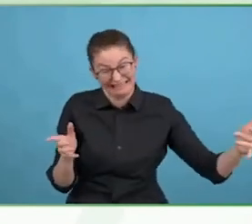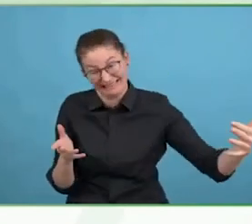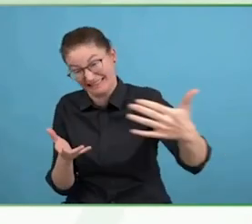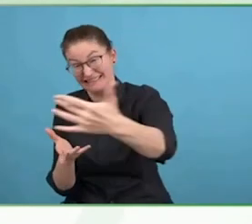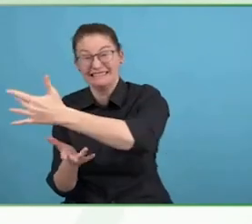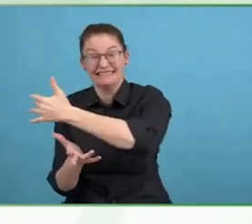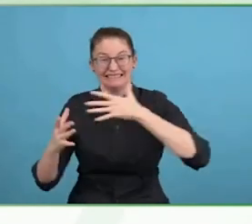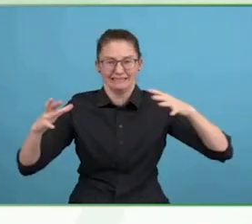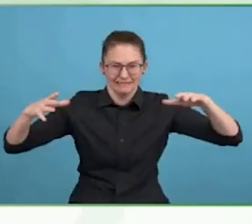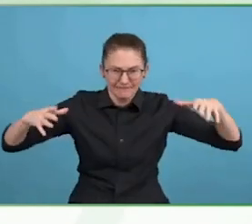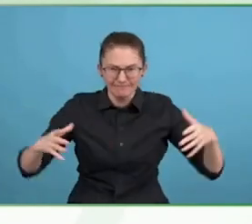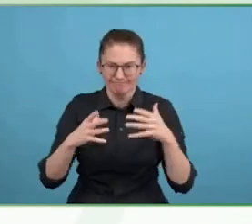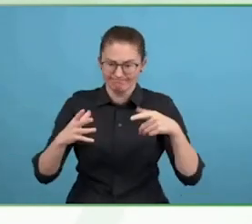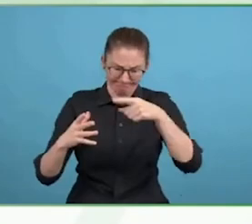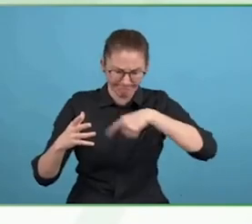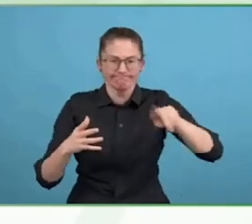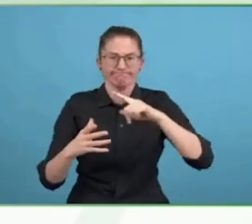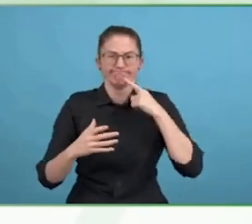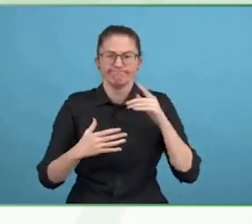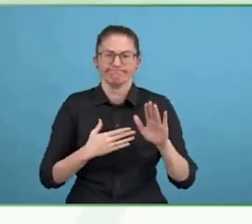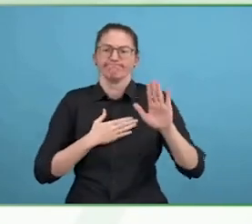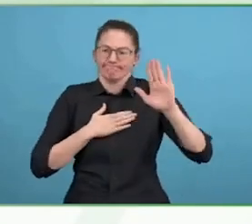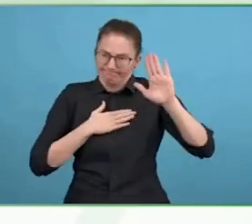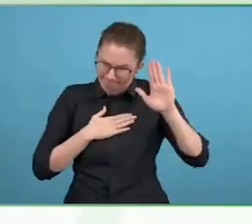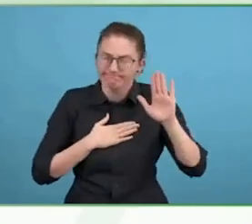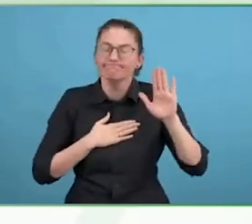understanding, opening minds, changing representation.